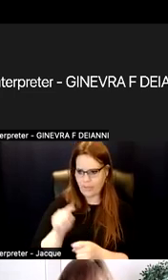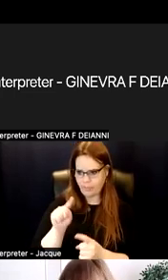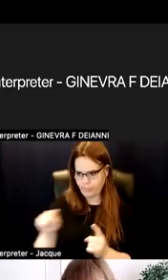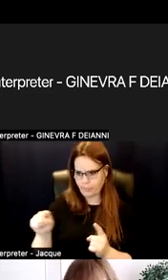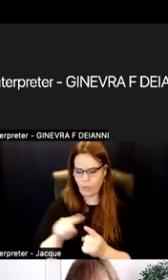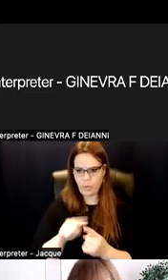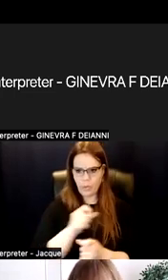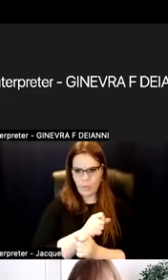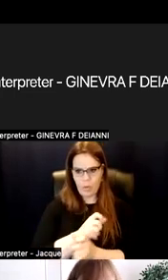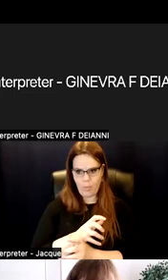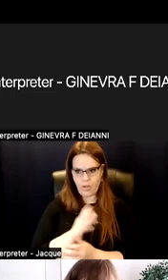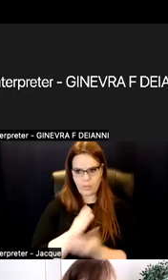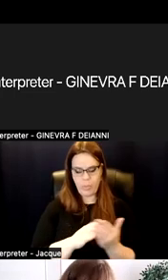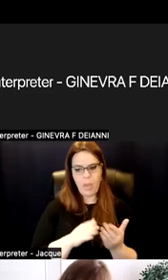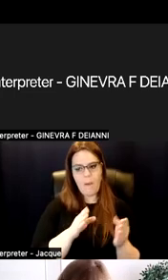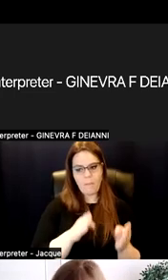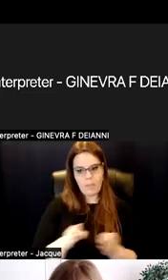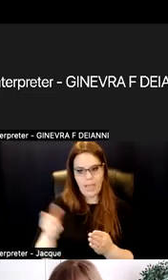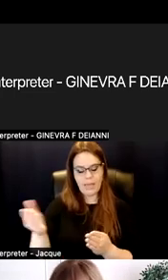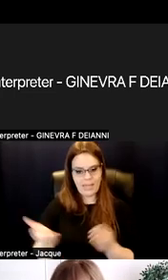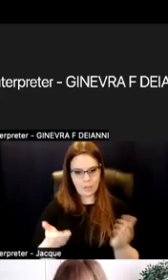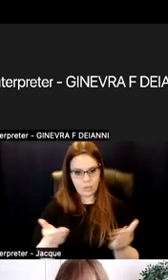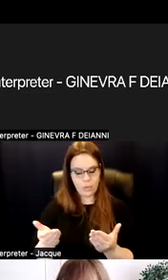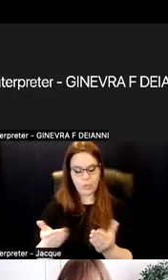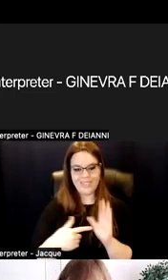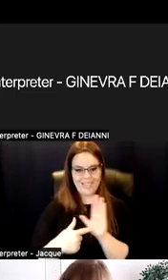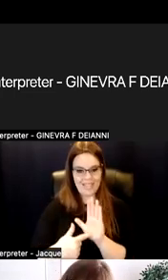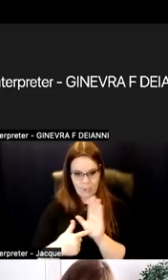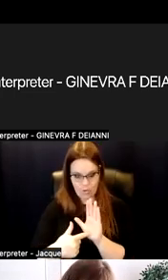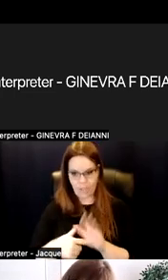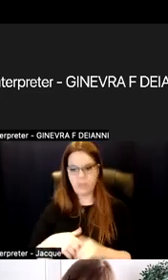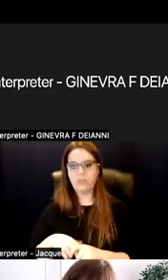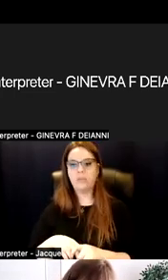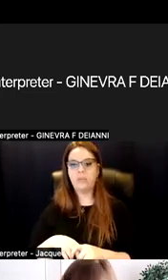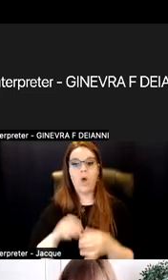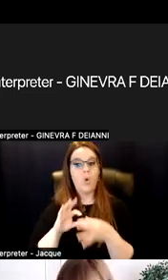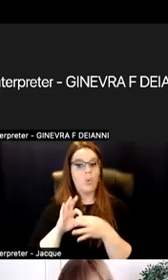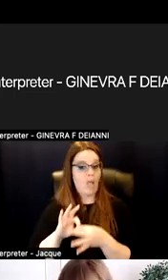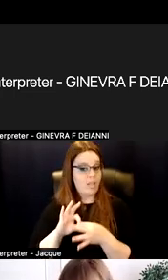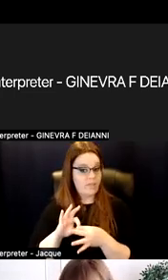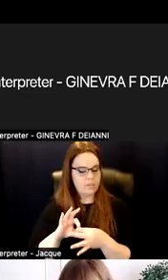piece, which is plan, introduce, and illustrate. The relevance piece. So why does this matter?